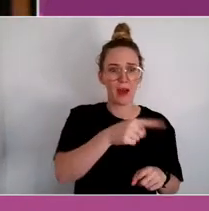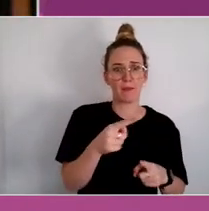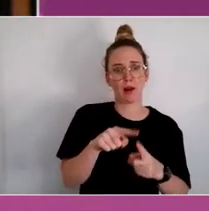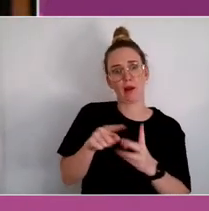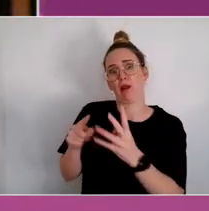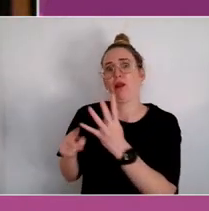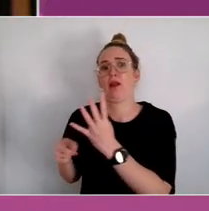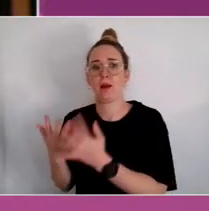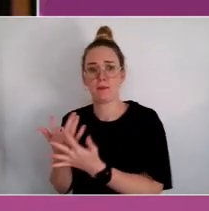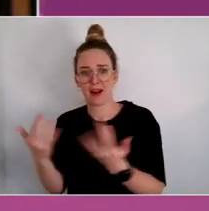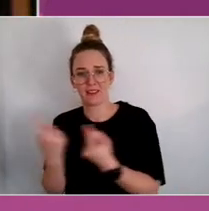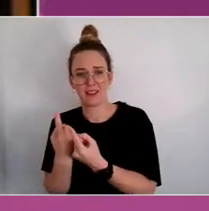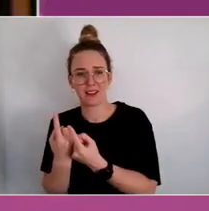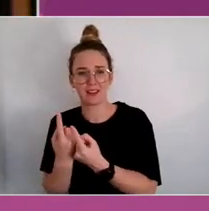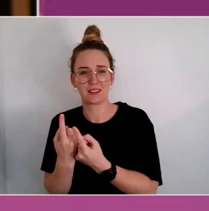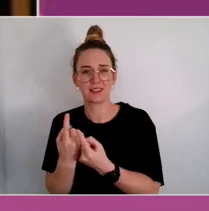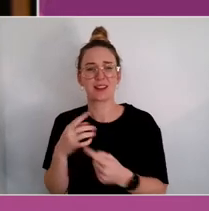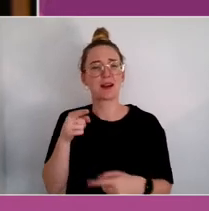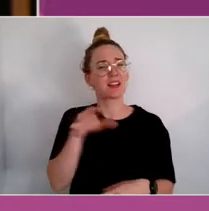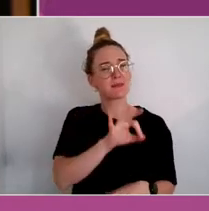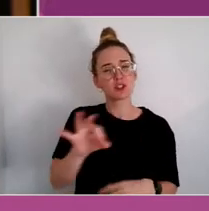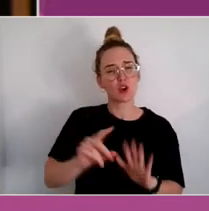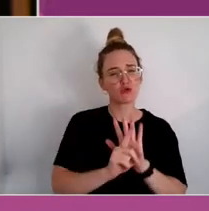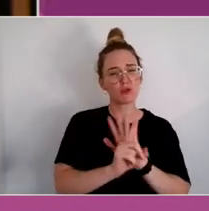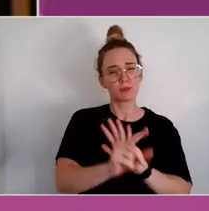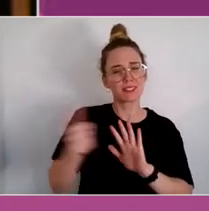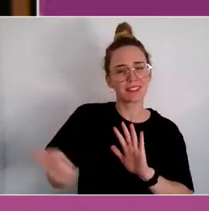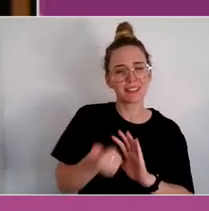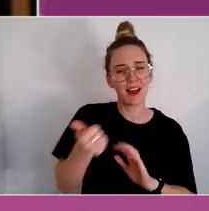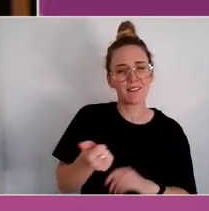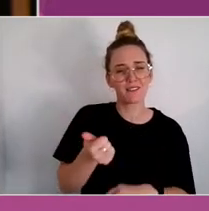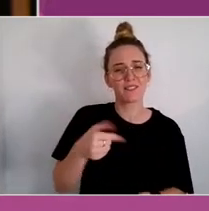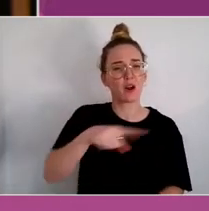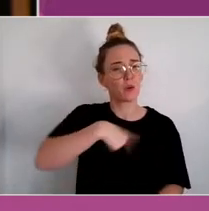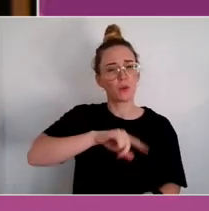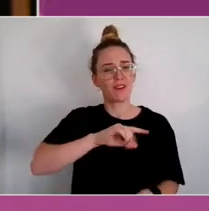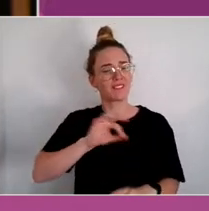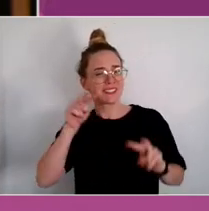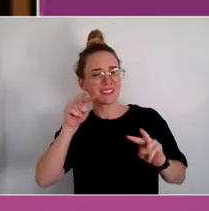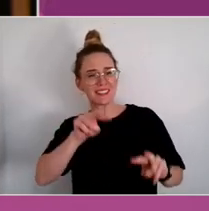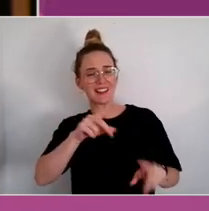That's when we'll know that society has changed and art and the arts are uniquely available